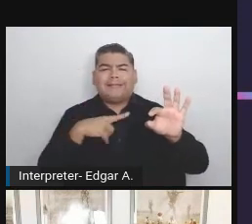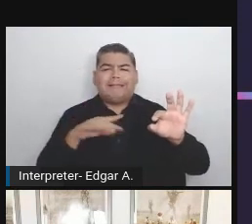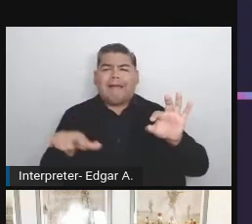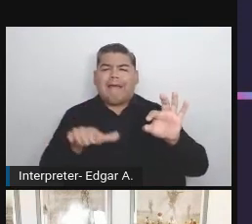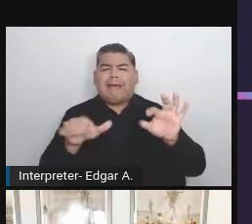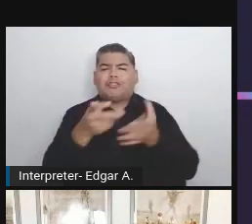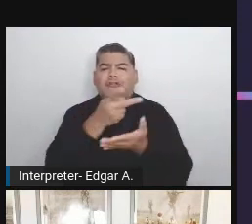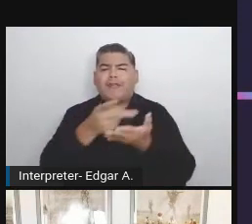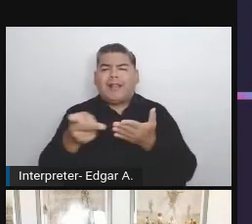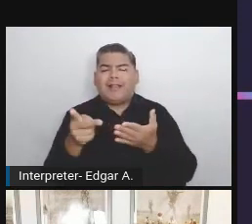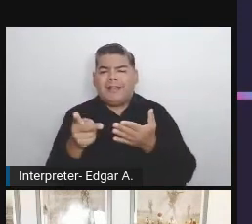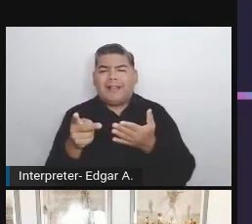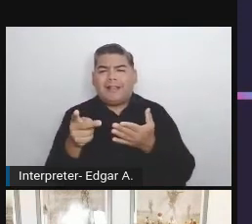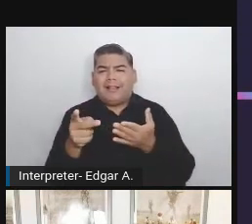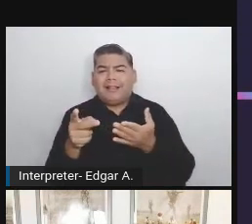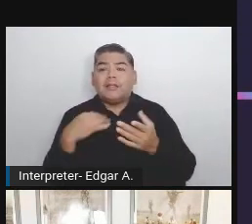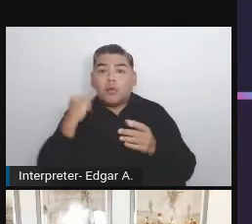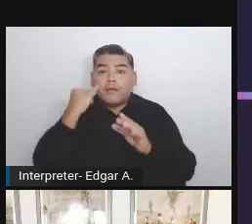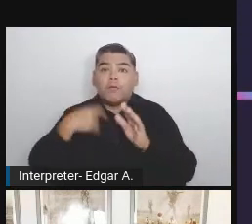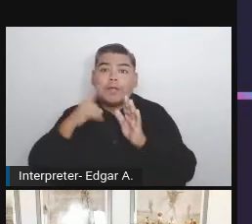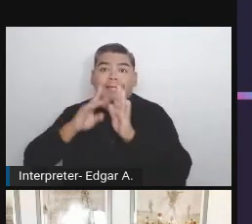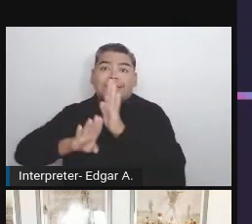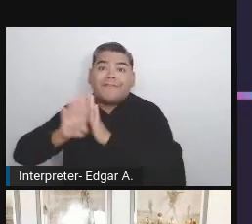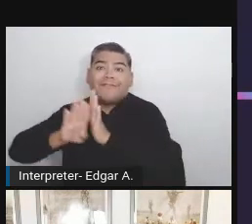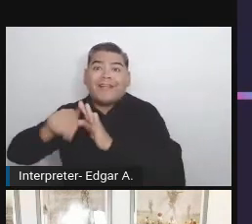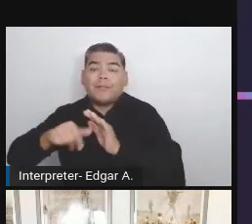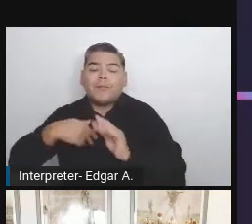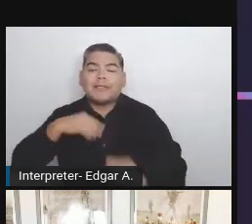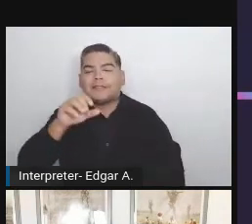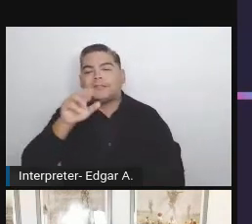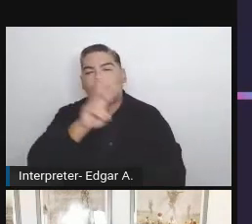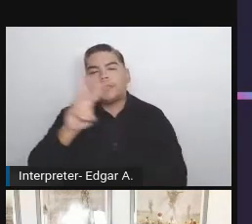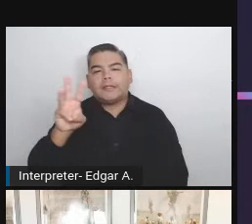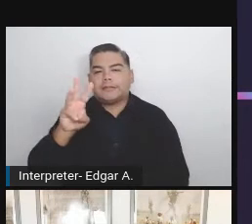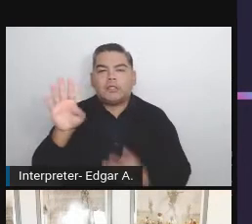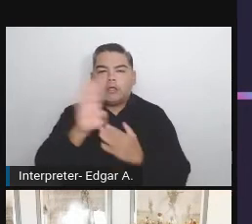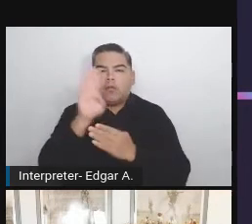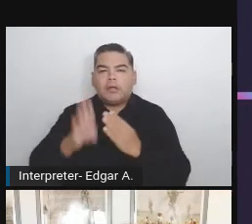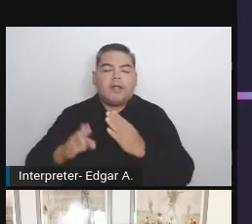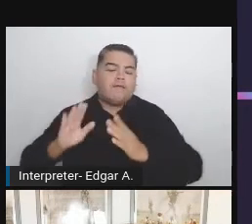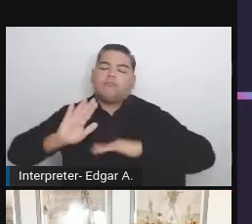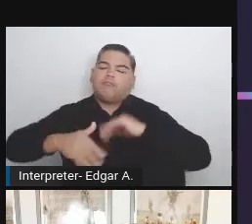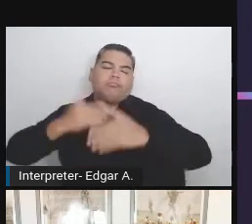If we would be developing the site, it wouldn't ever reach the production until we fix it.